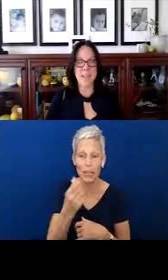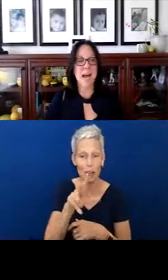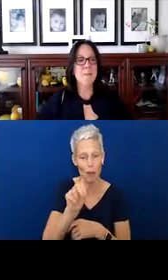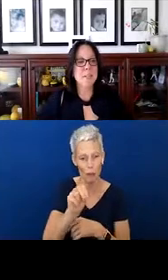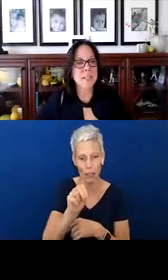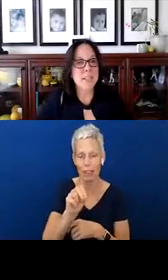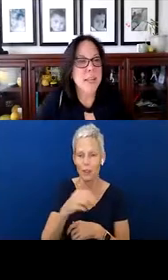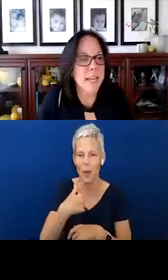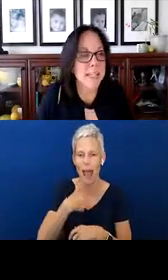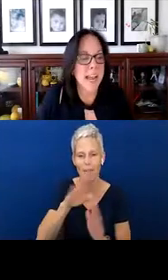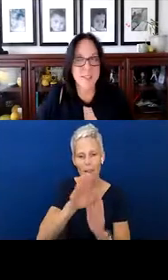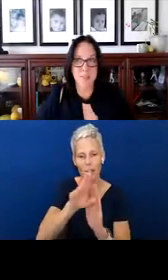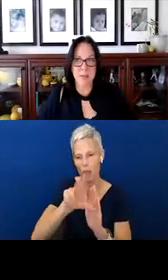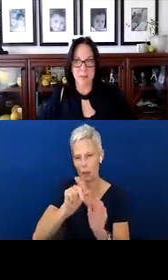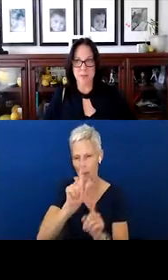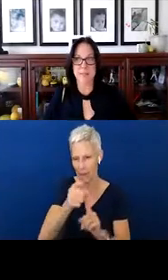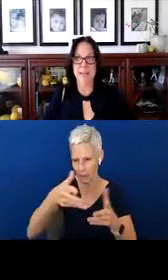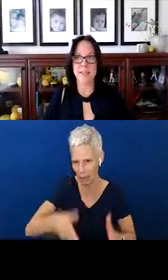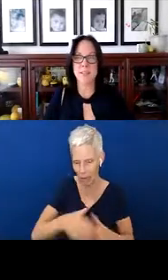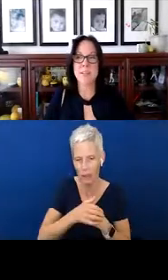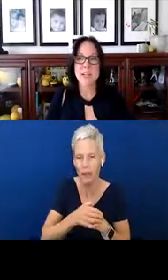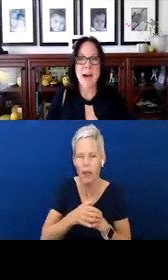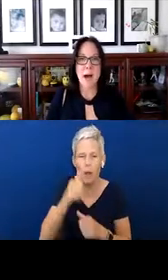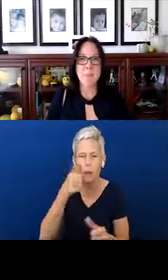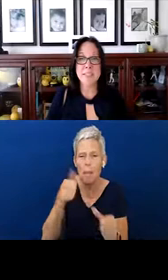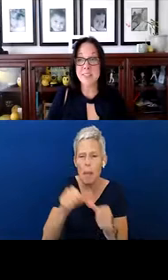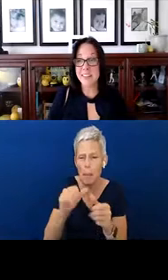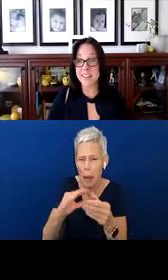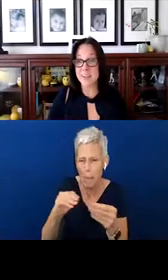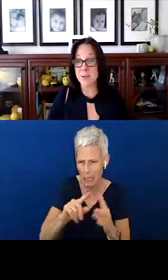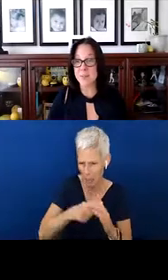I mentioned in the beginning to have some paper beside you and start taking notes and